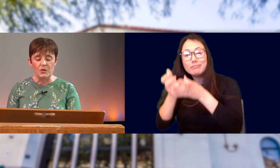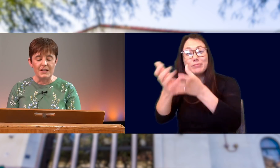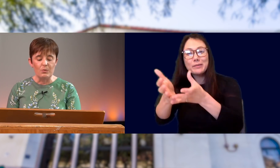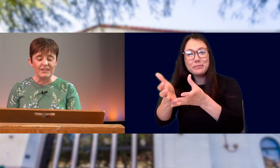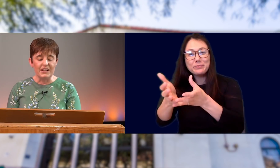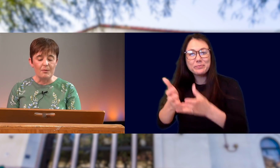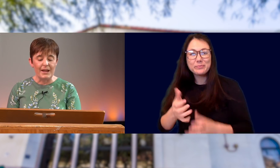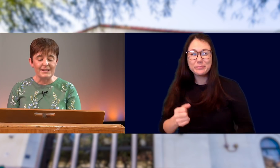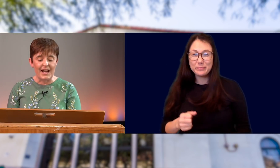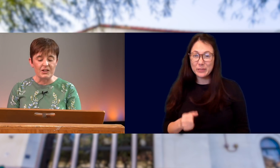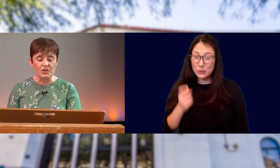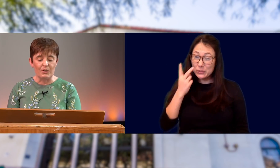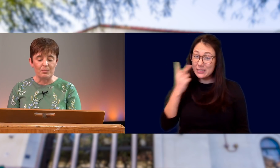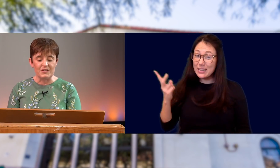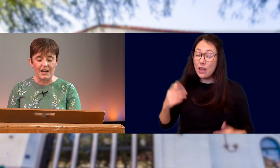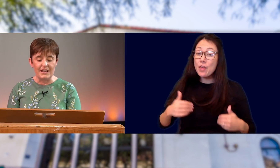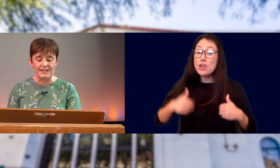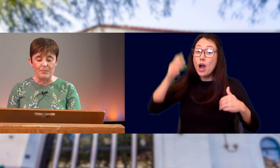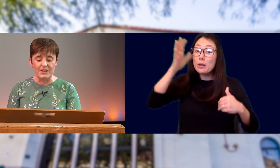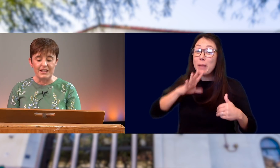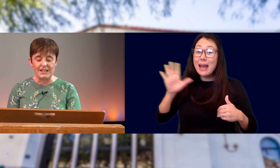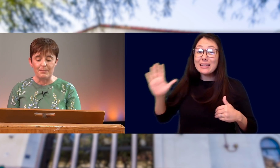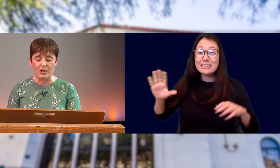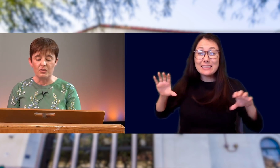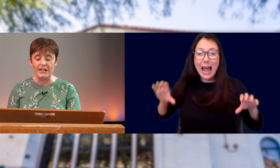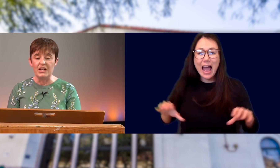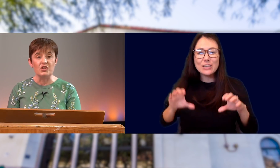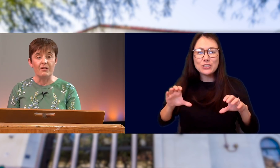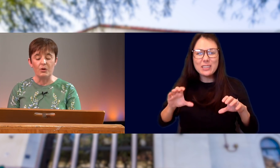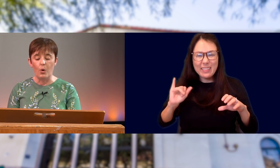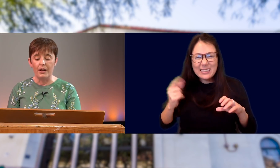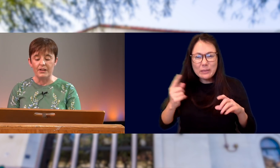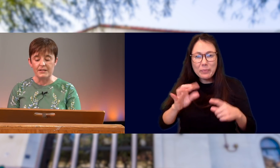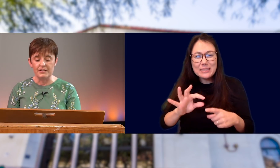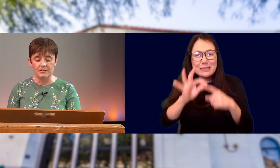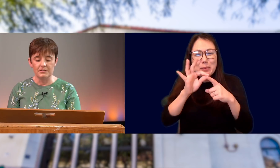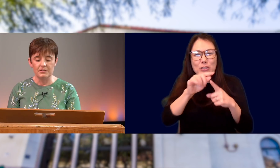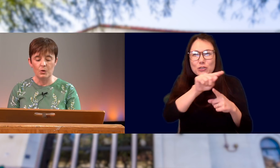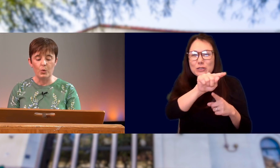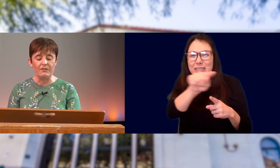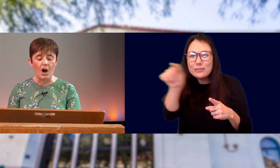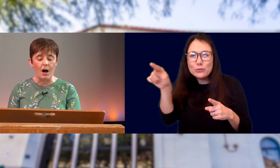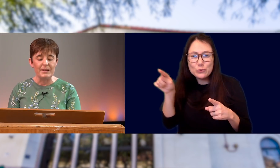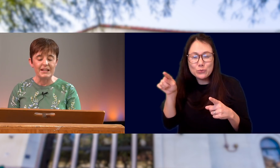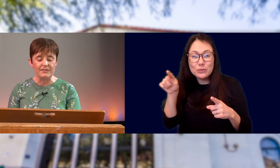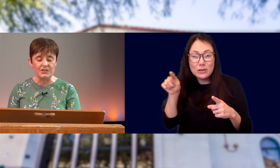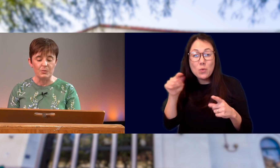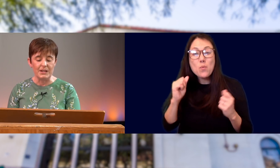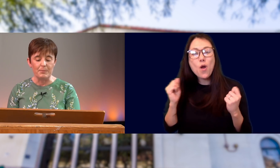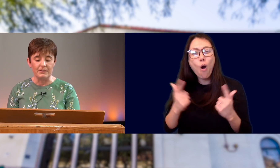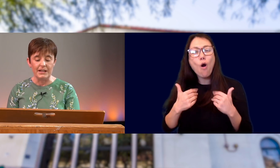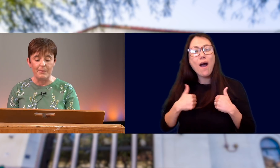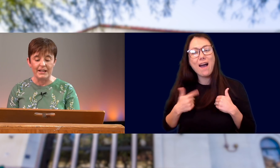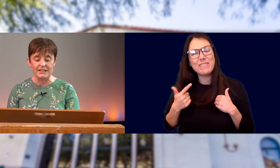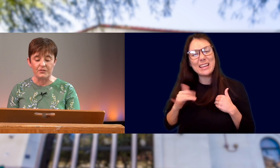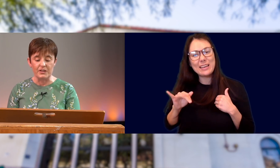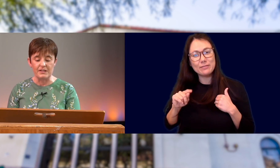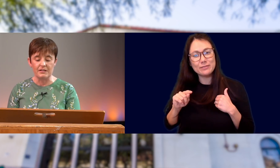YOU SEE, WHAT THAT YOUNG MAN’S ACTIONS REPRESENT IS SOMETHING THAT IS SPECIAL IN EACH AND EVERY ONE OF US. WE HAVE ALL BEEN GIFTED WITH THE ABILITY TO MAKE A DIFFERENCE.